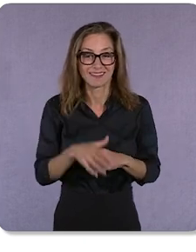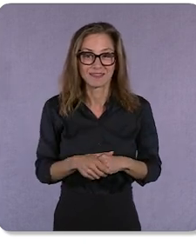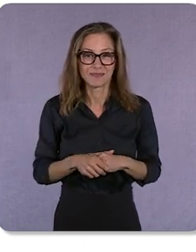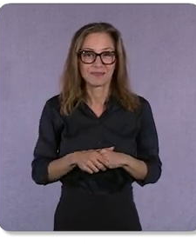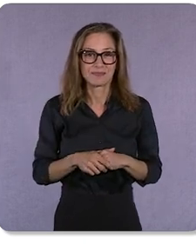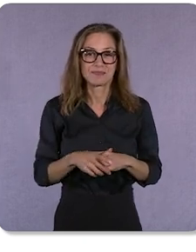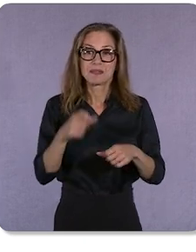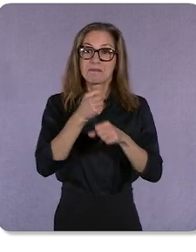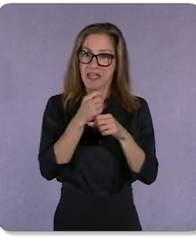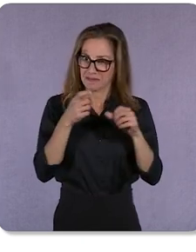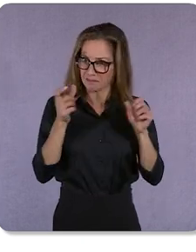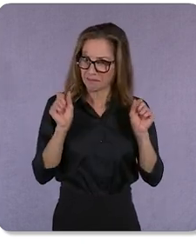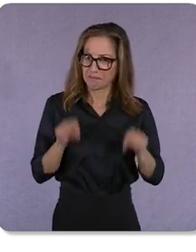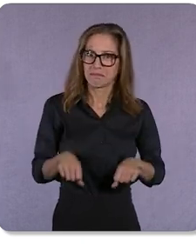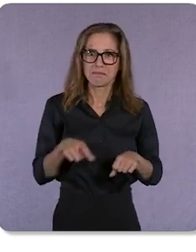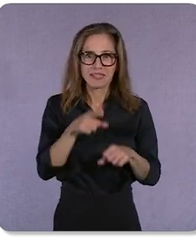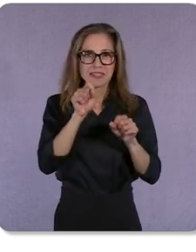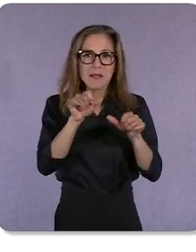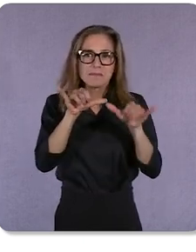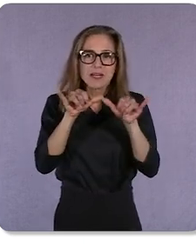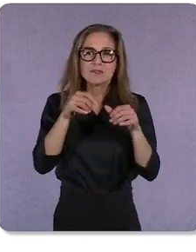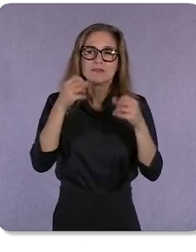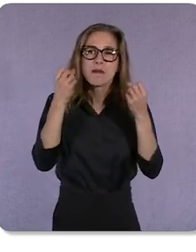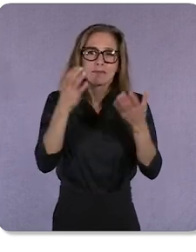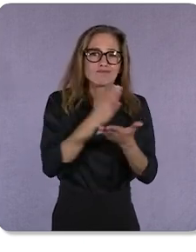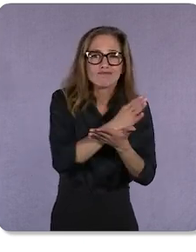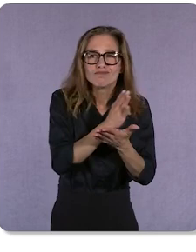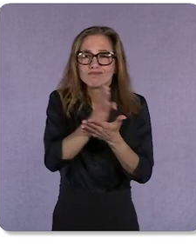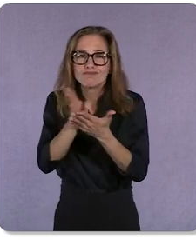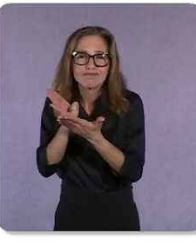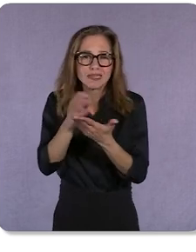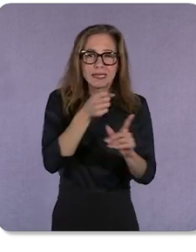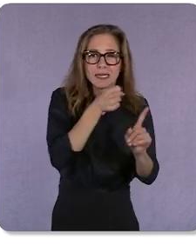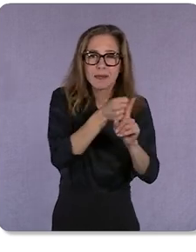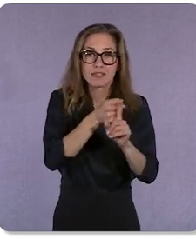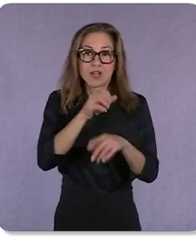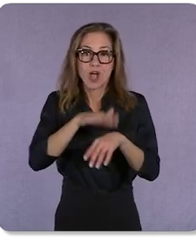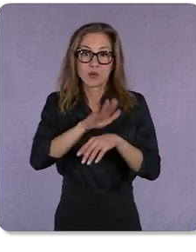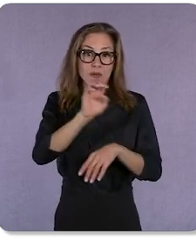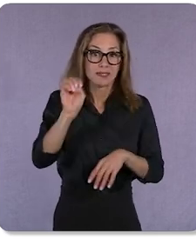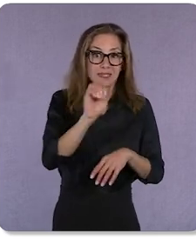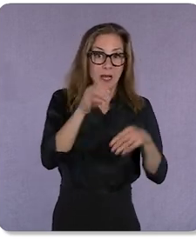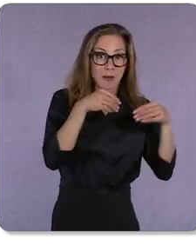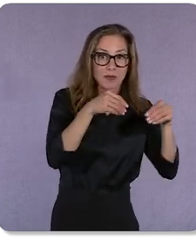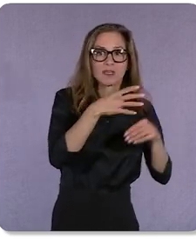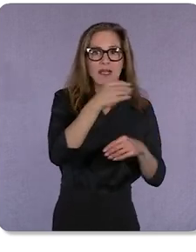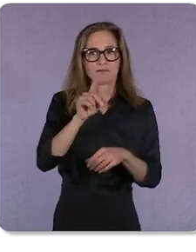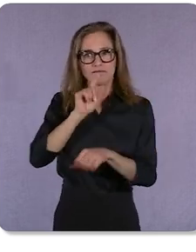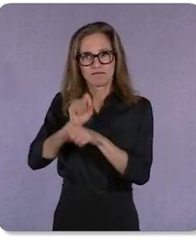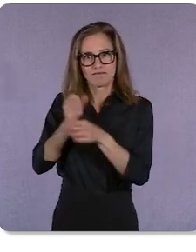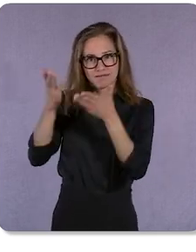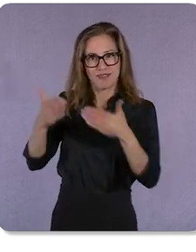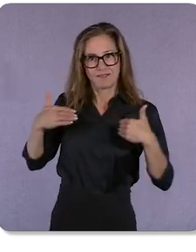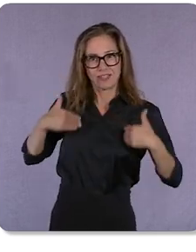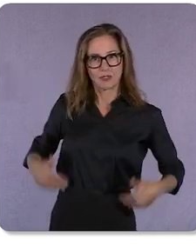omnichannel impact across all your ecommerce and brick-and-mortar stores, in a way that only Google can deliver.